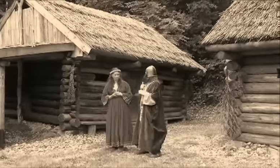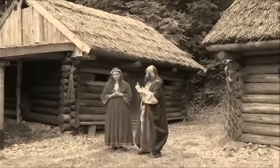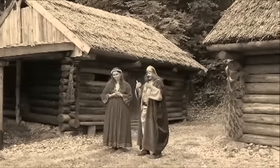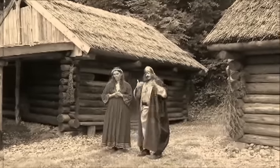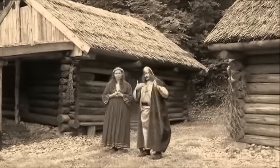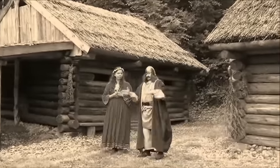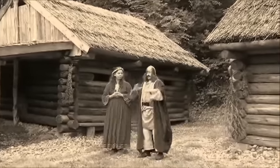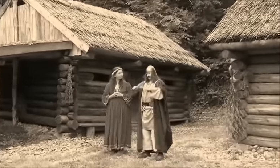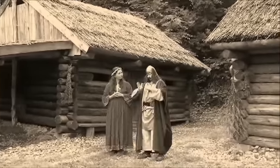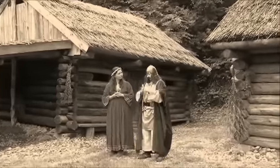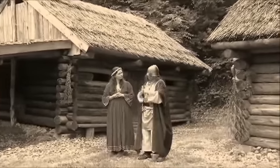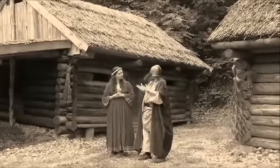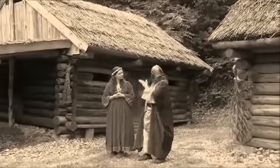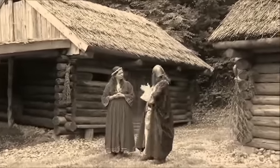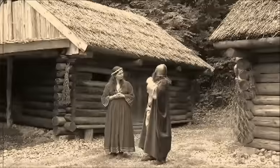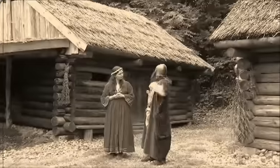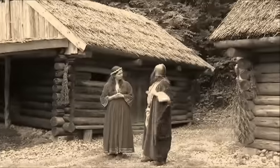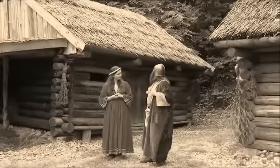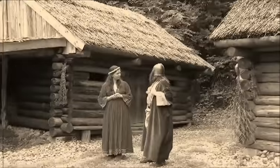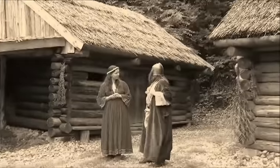I am ready for the marriage.